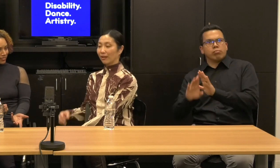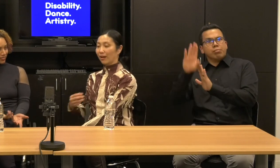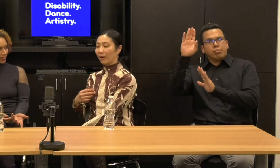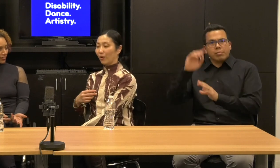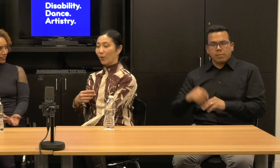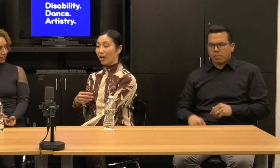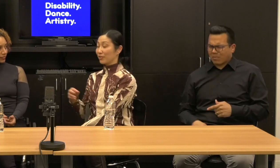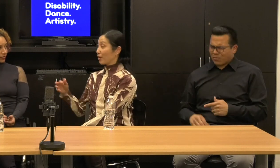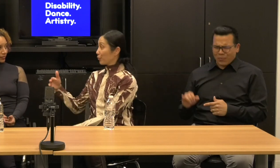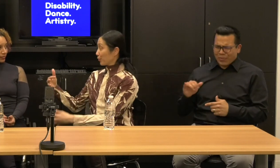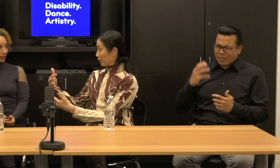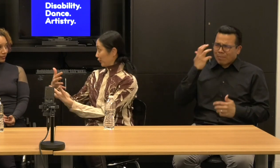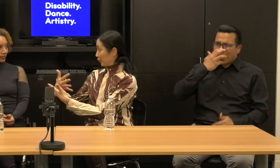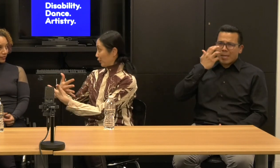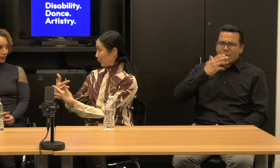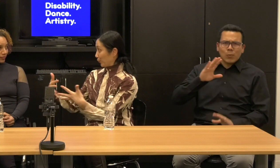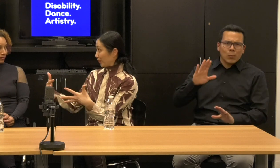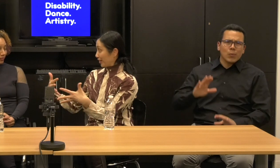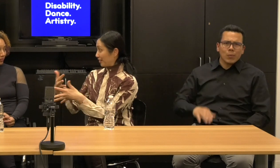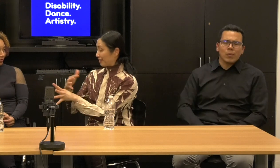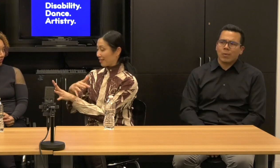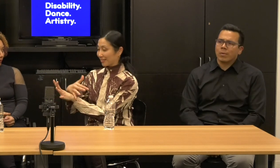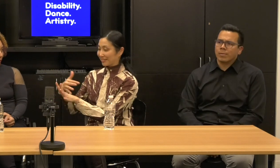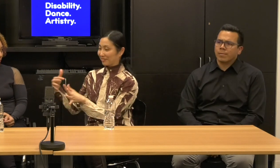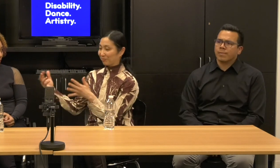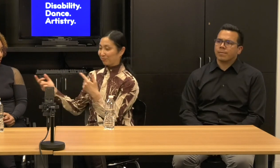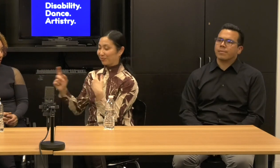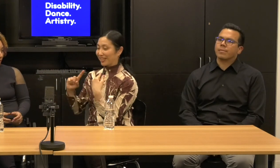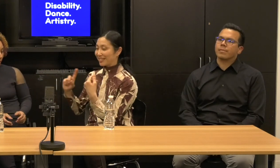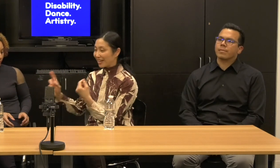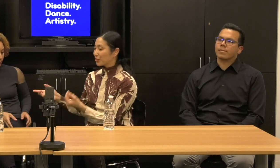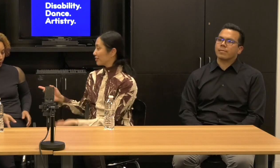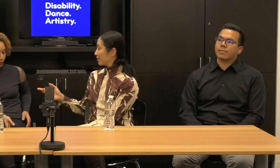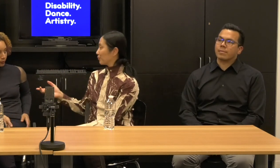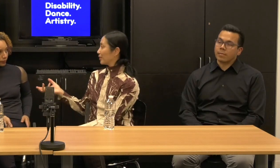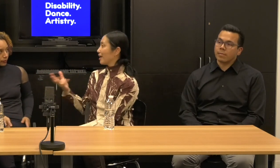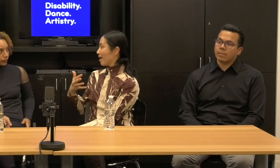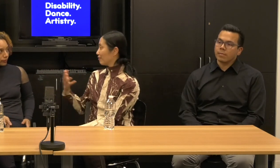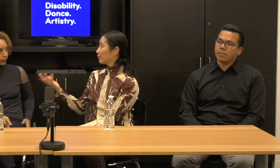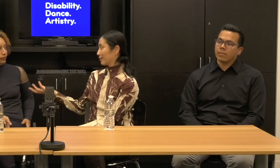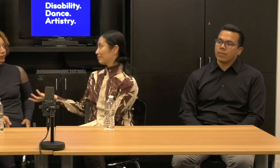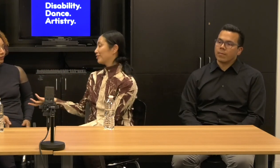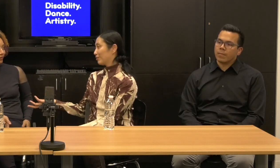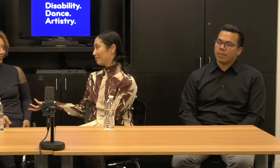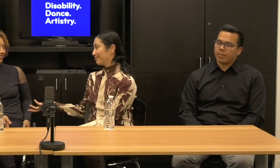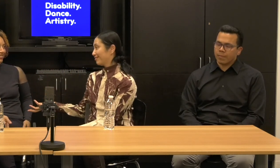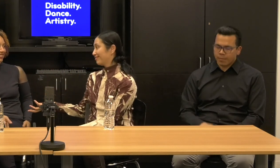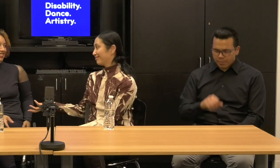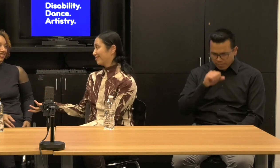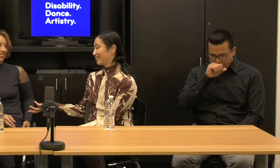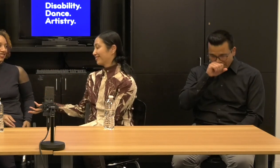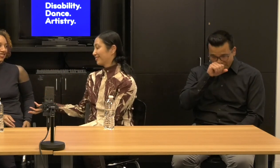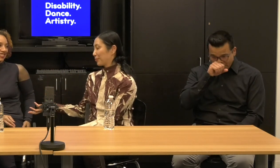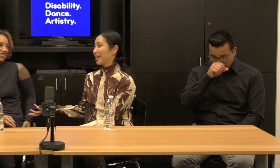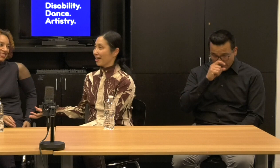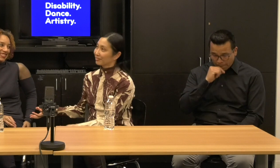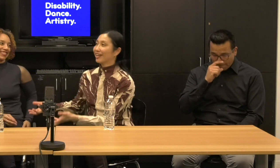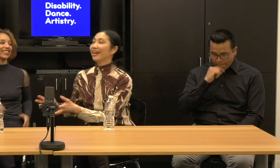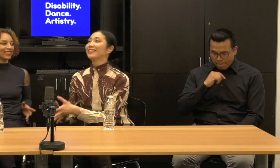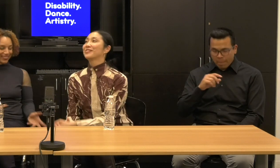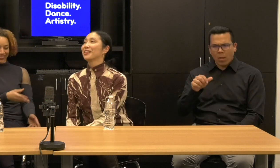And well another, you know, a connection that we have like we have.